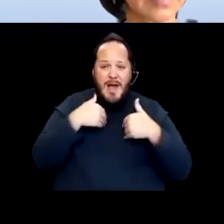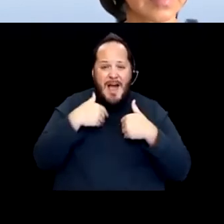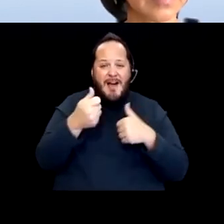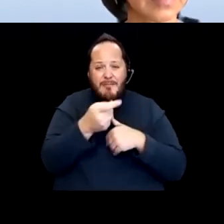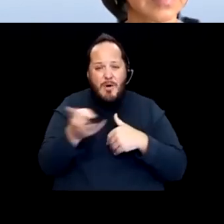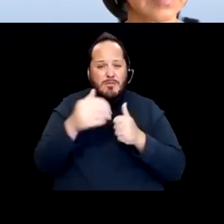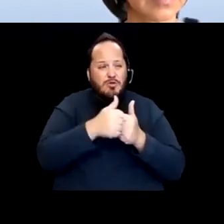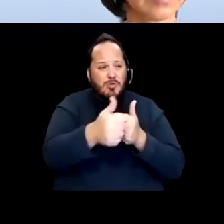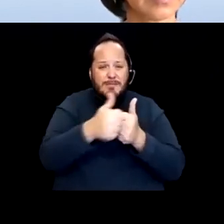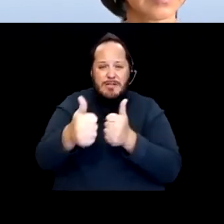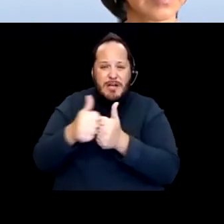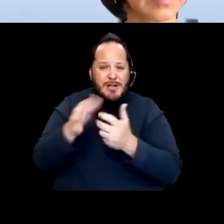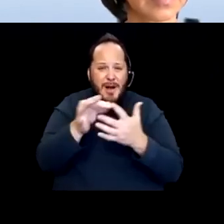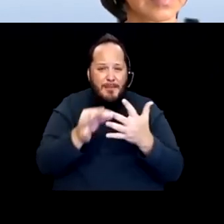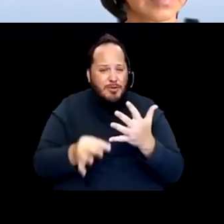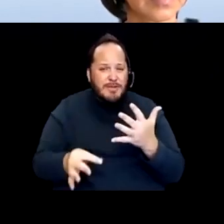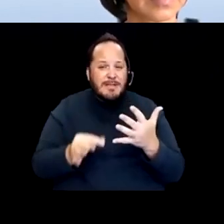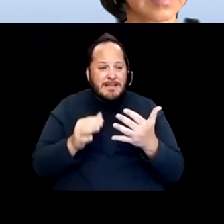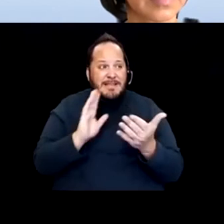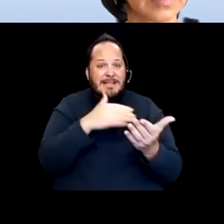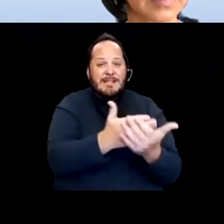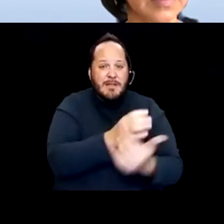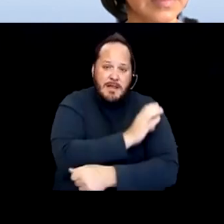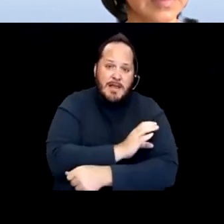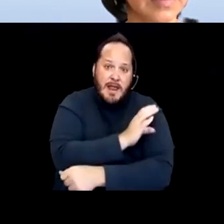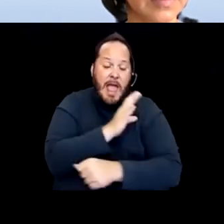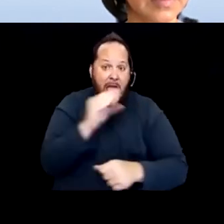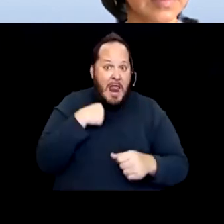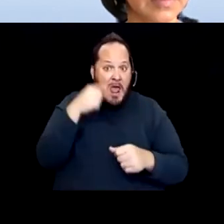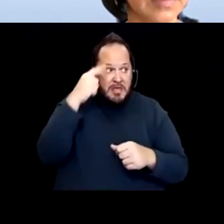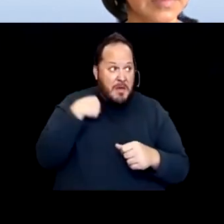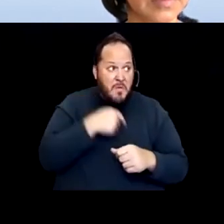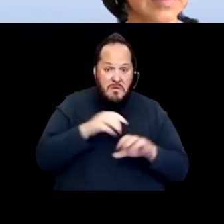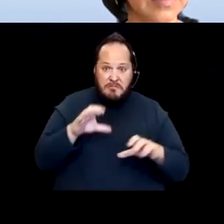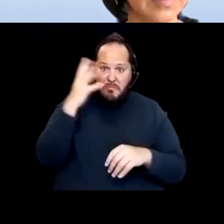And I think we've been very successful in getting the state not to require that people jump through hoops